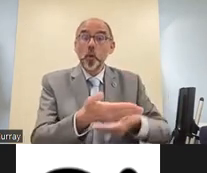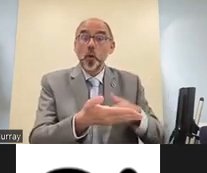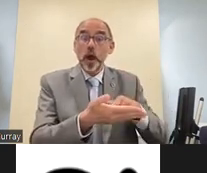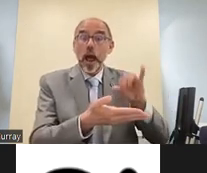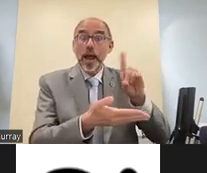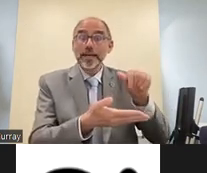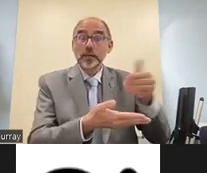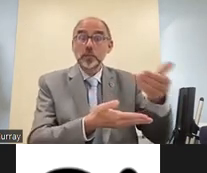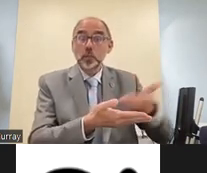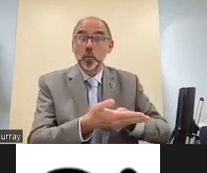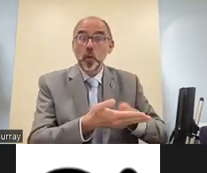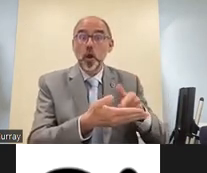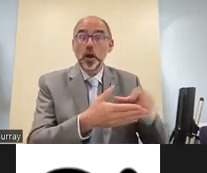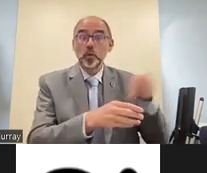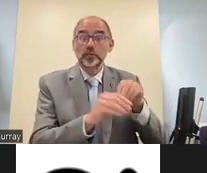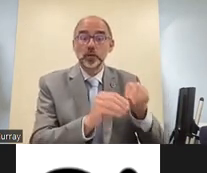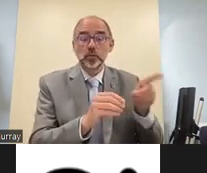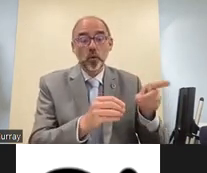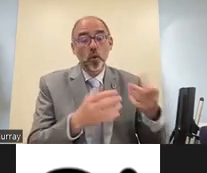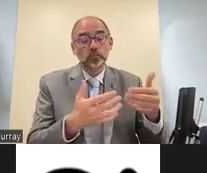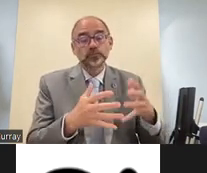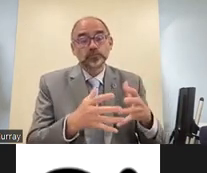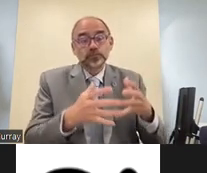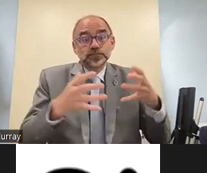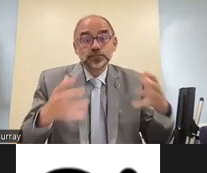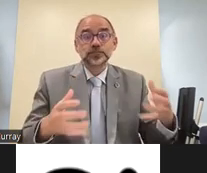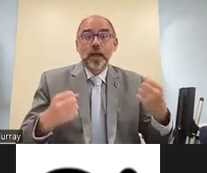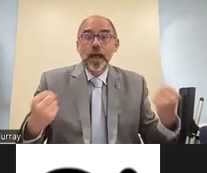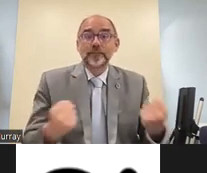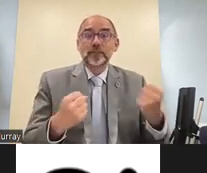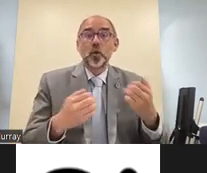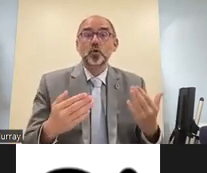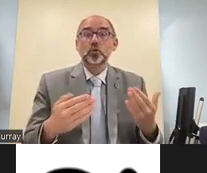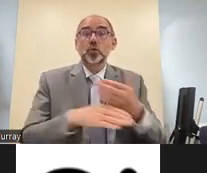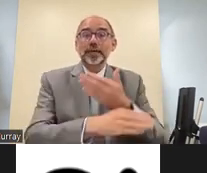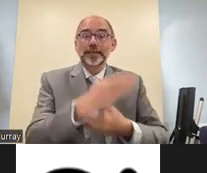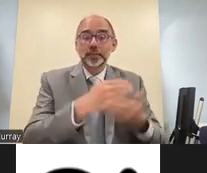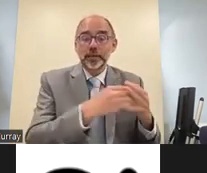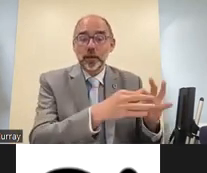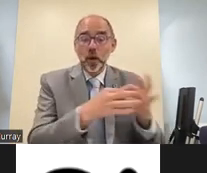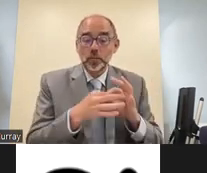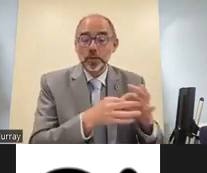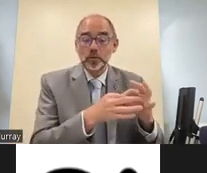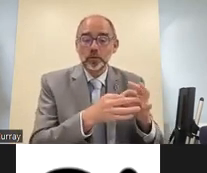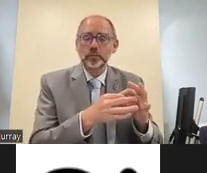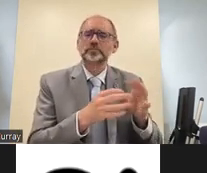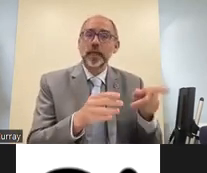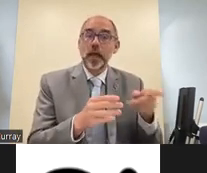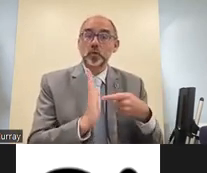this report was a major effort on cross-disability collaboration representing unified views of ida's